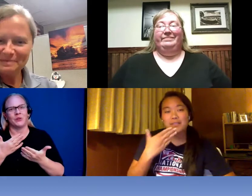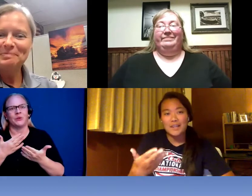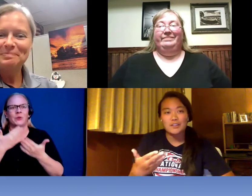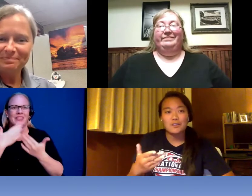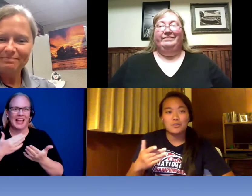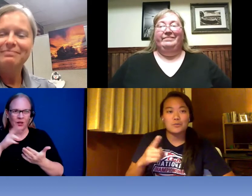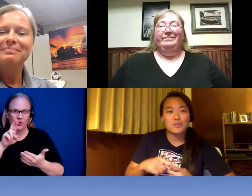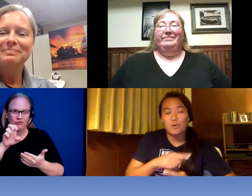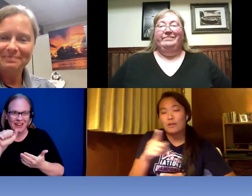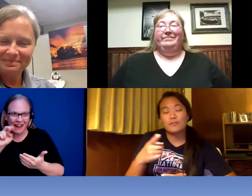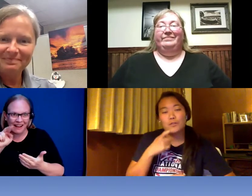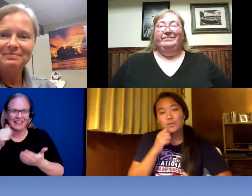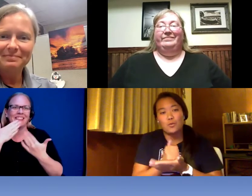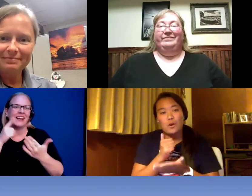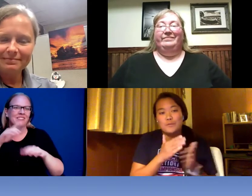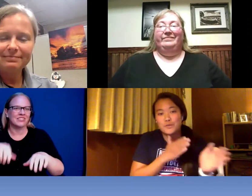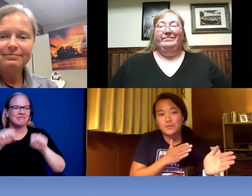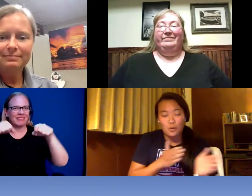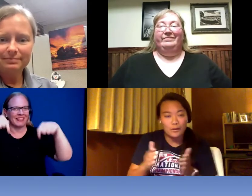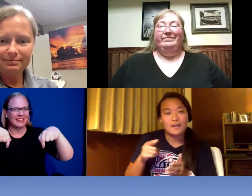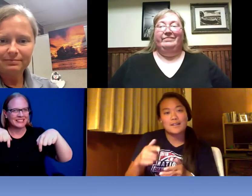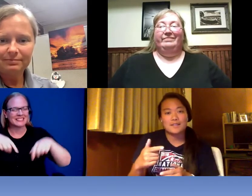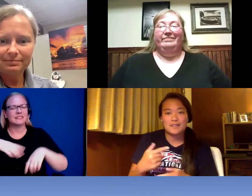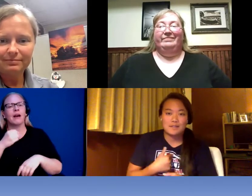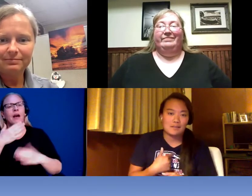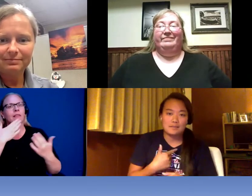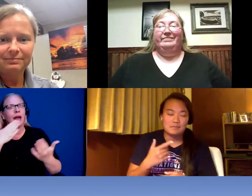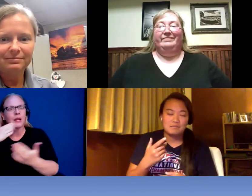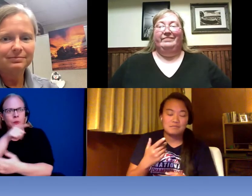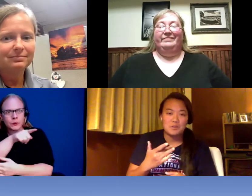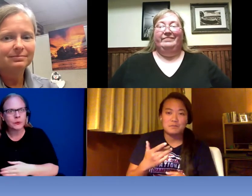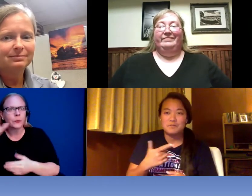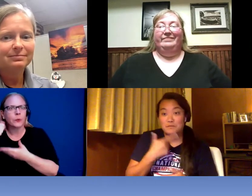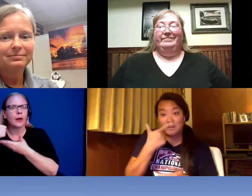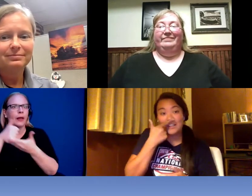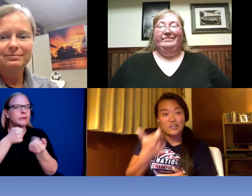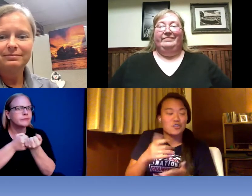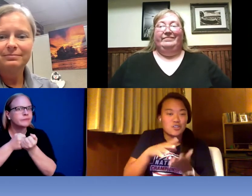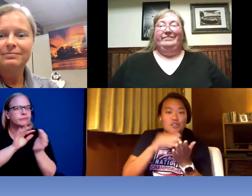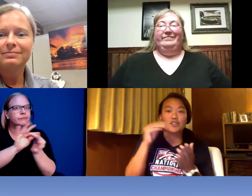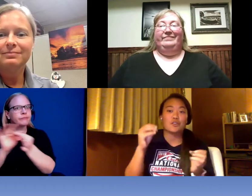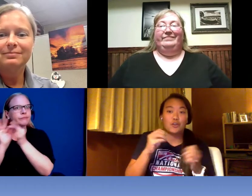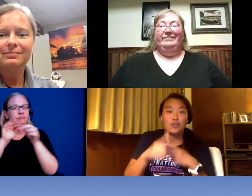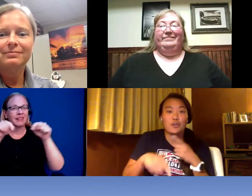thank you to all of you who helped organize this you know , very interested to learn